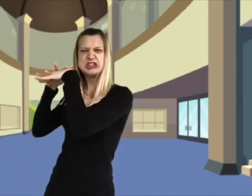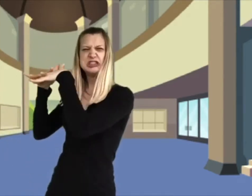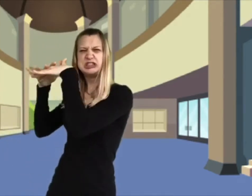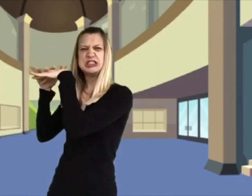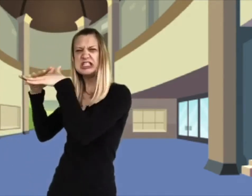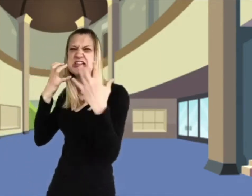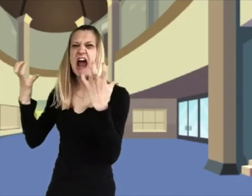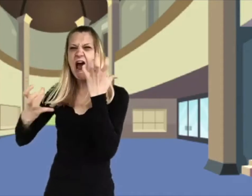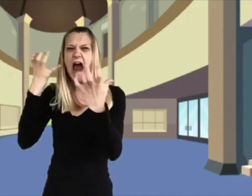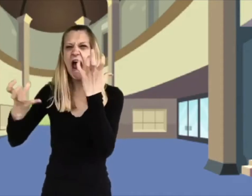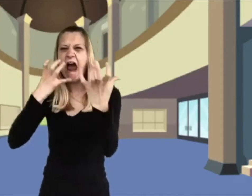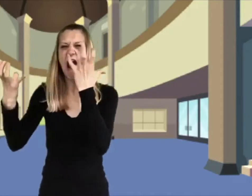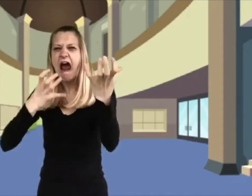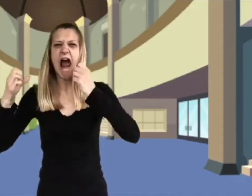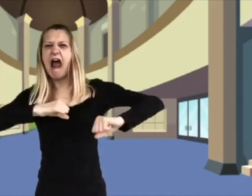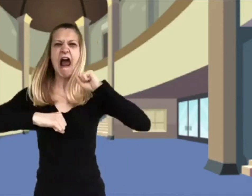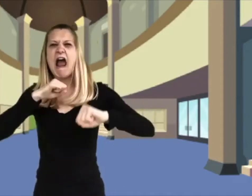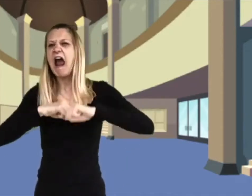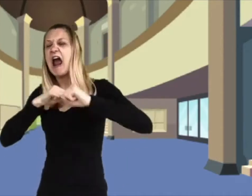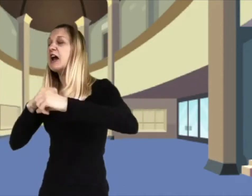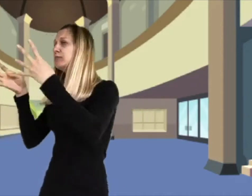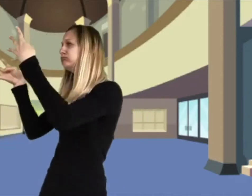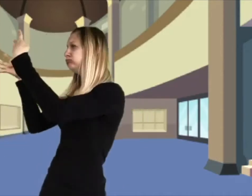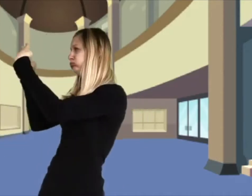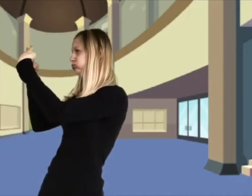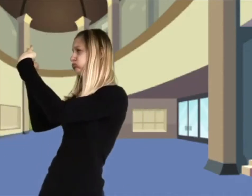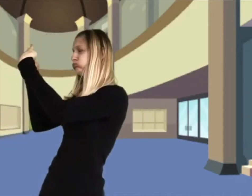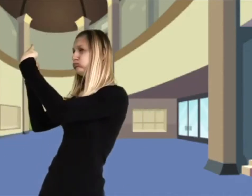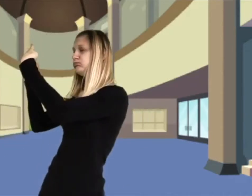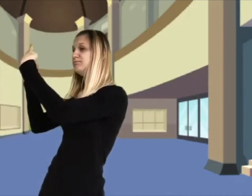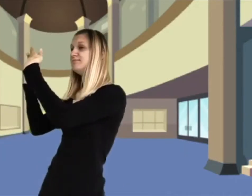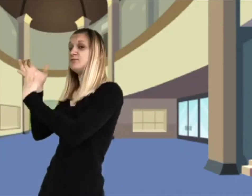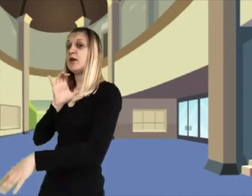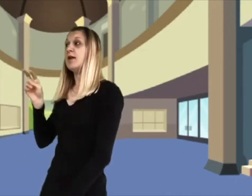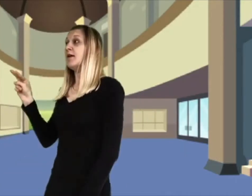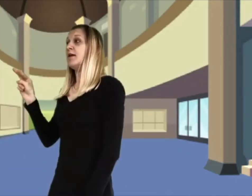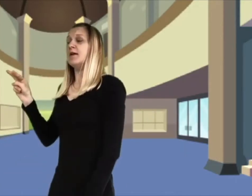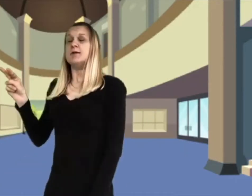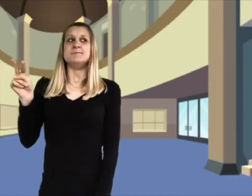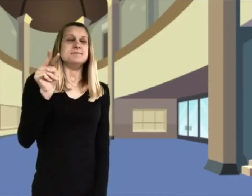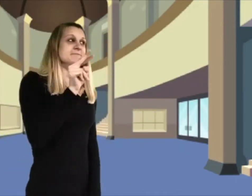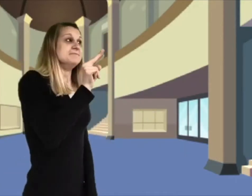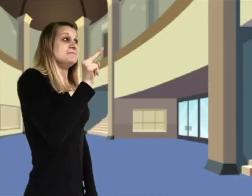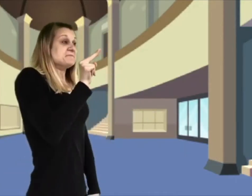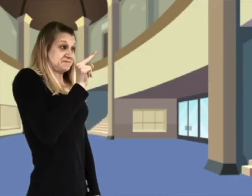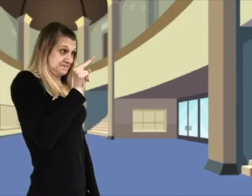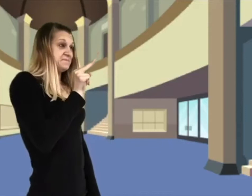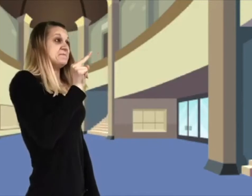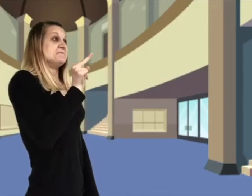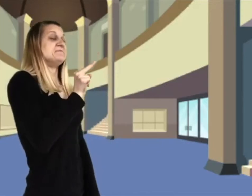The crowds on the outside were still pushing and shouting. Charlie took a last look at them. Then, as the gates closed with a clang, all sight of the outside world disappeared.